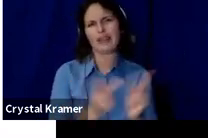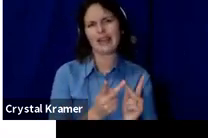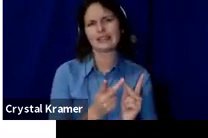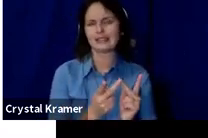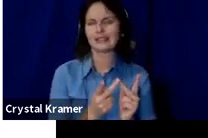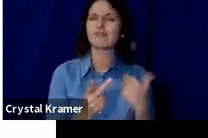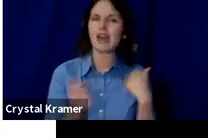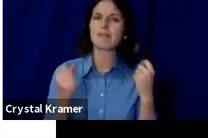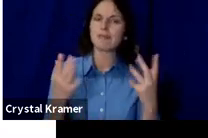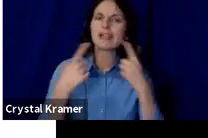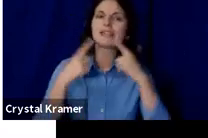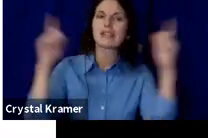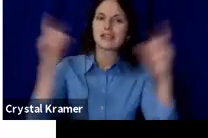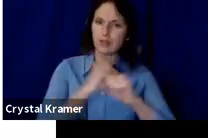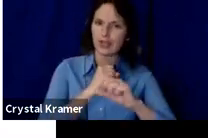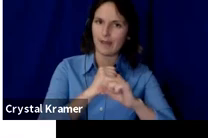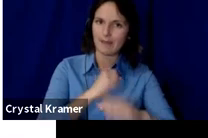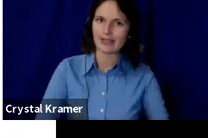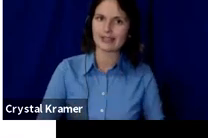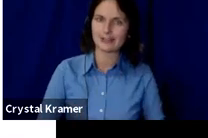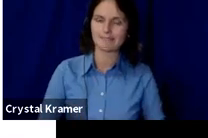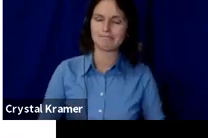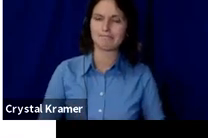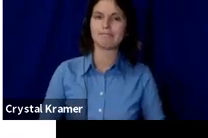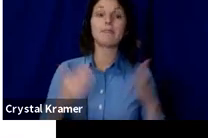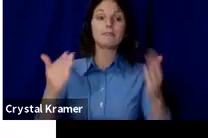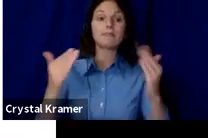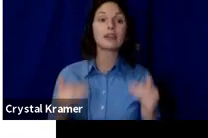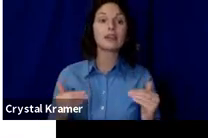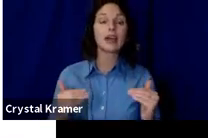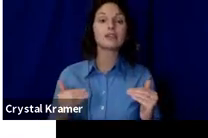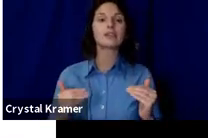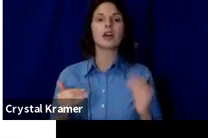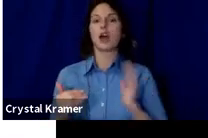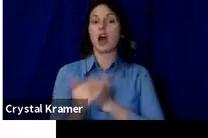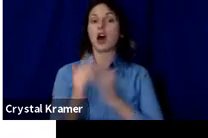The next question is, where on the Fractured Atlas website is the info about Fundraising?